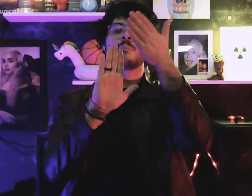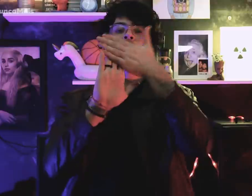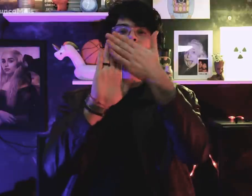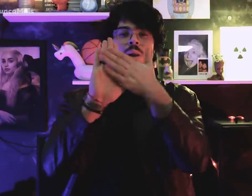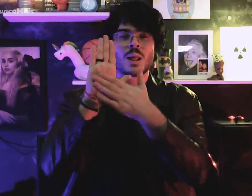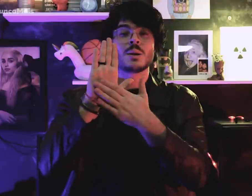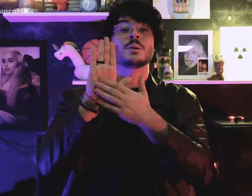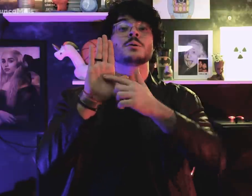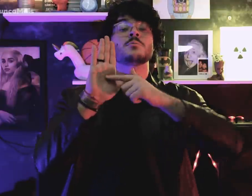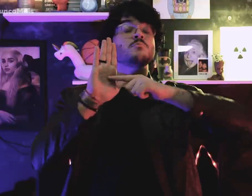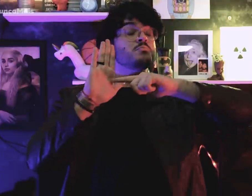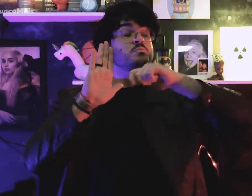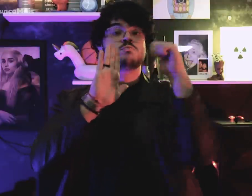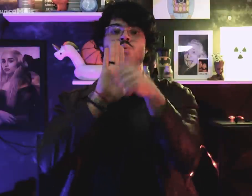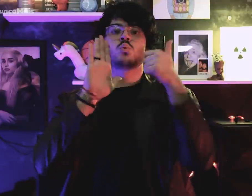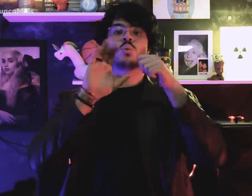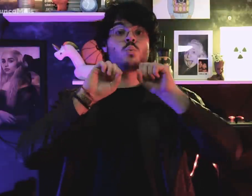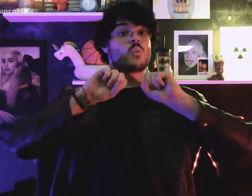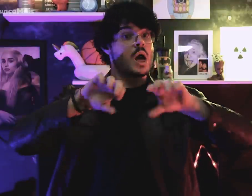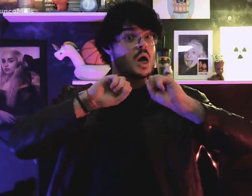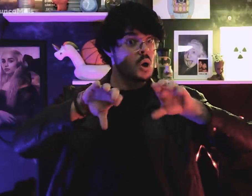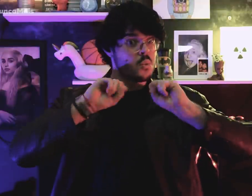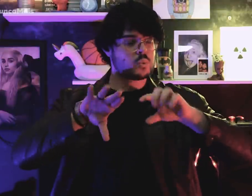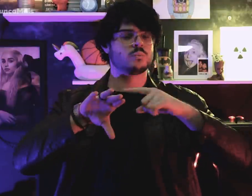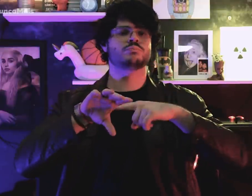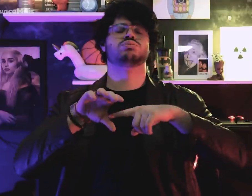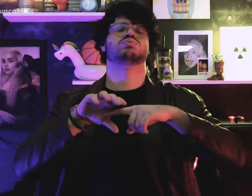Educational reform was performed by the military,